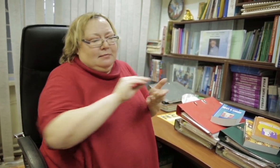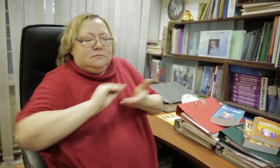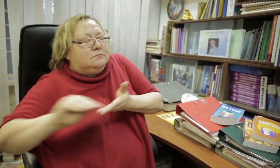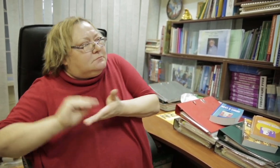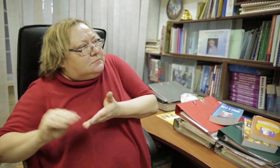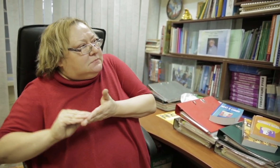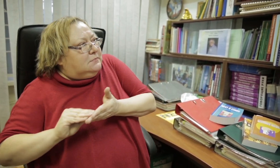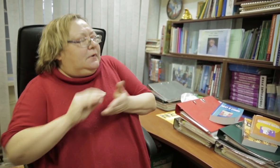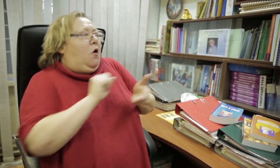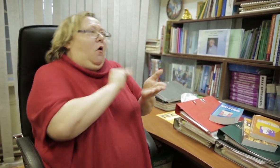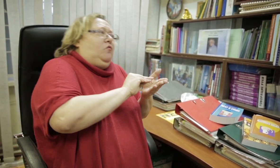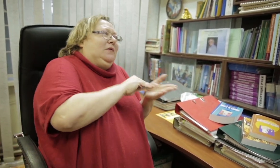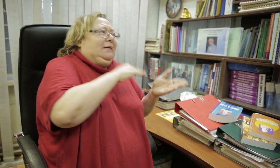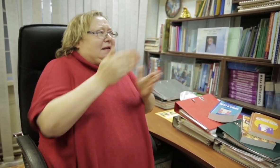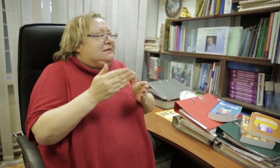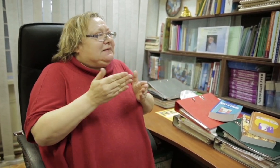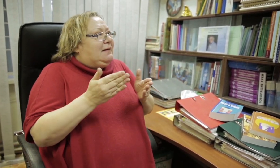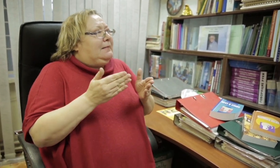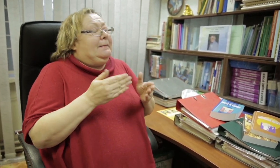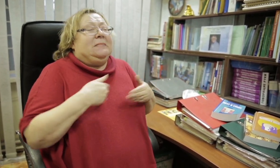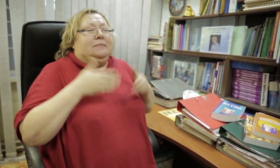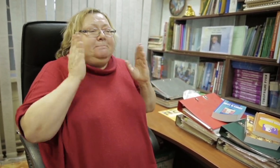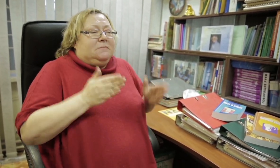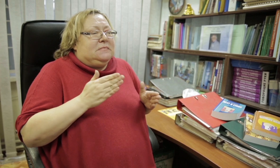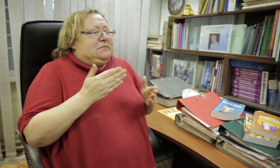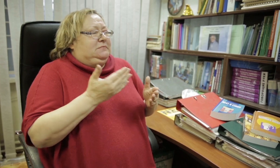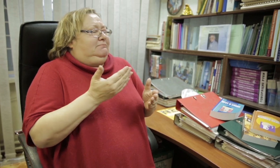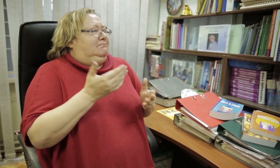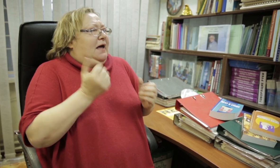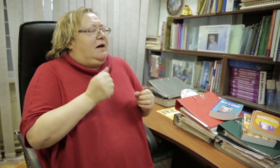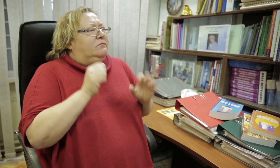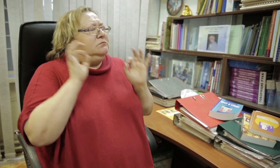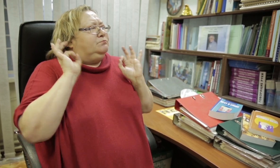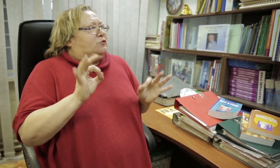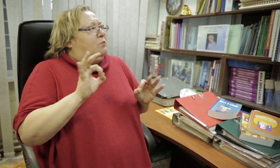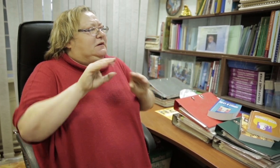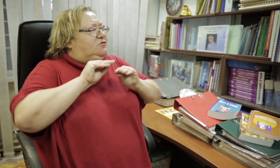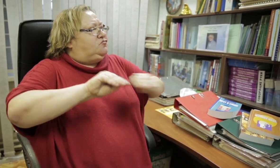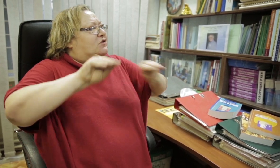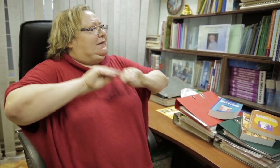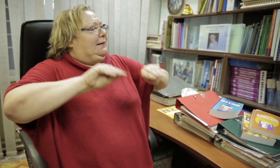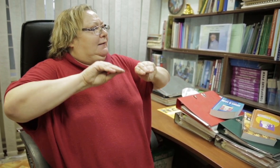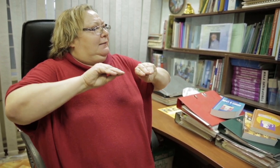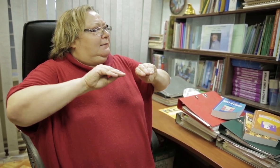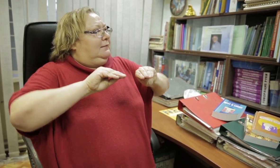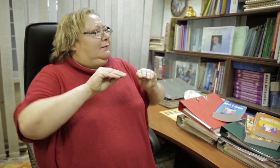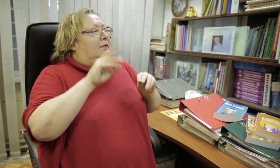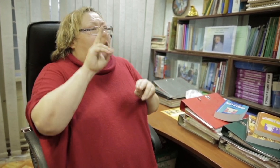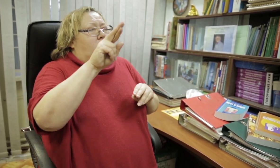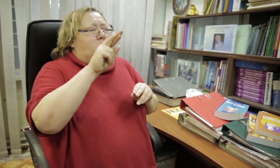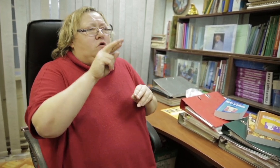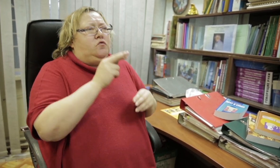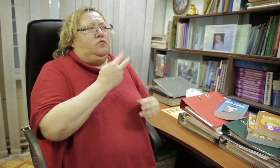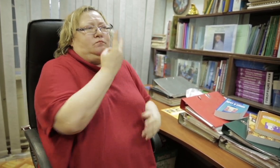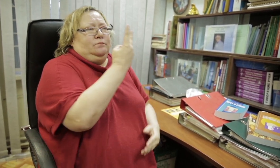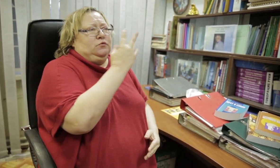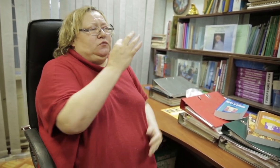Arkady: So it feels as if this theater has given you life, opened your eyes, as if you’ve been born again.